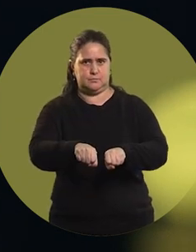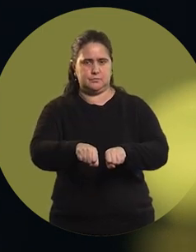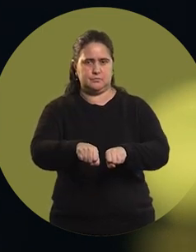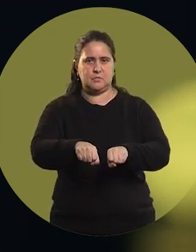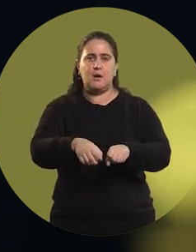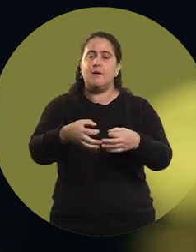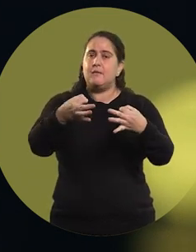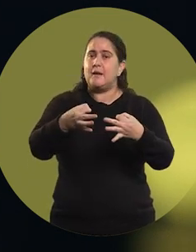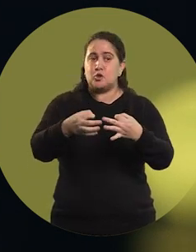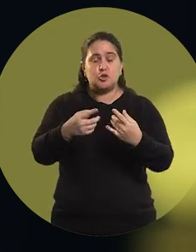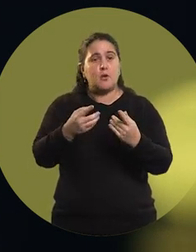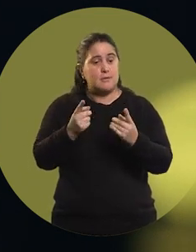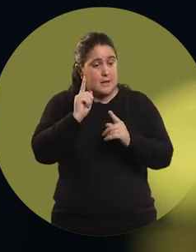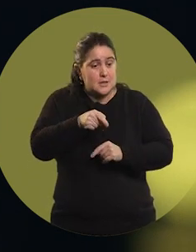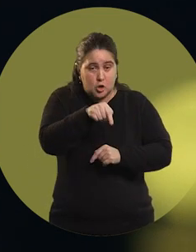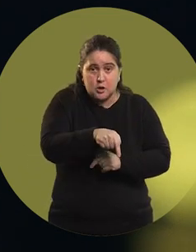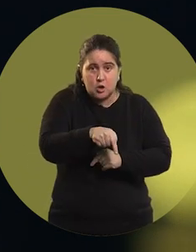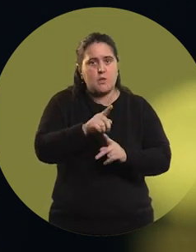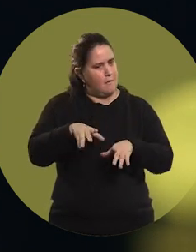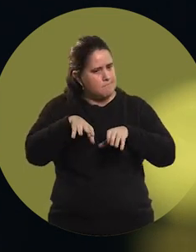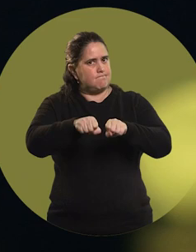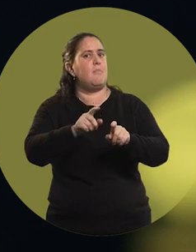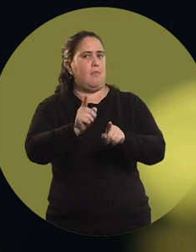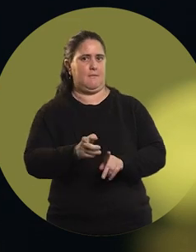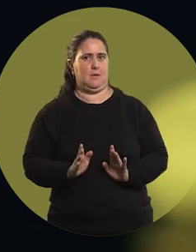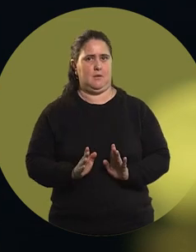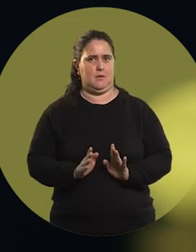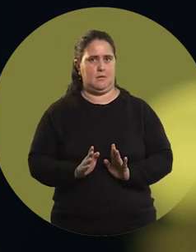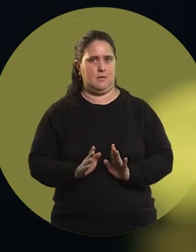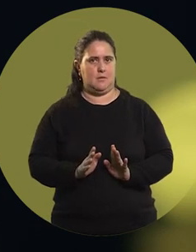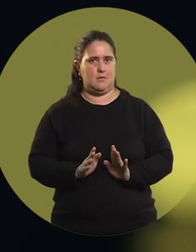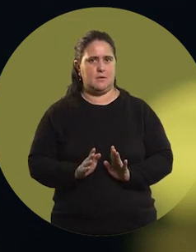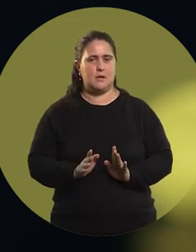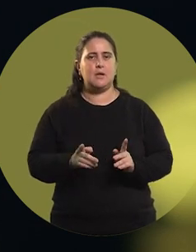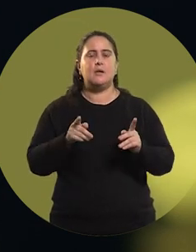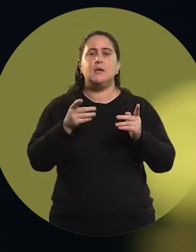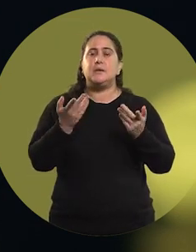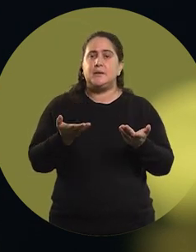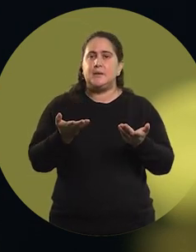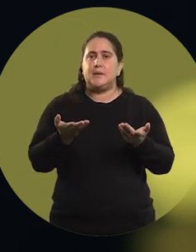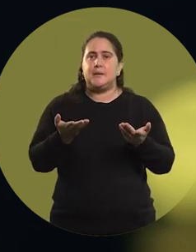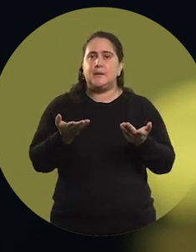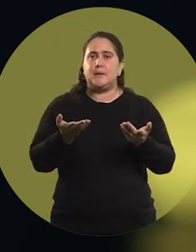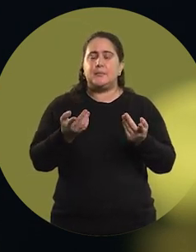When one decides to do something, you have to commit to it.